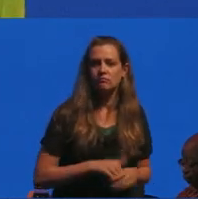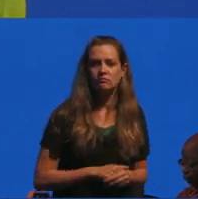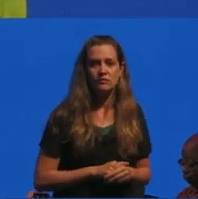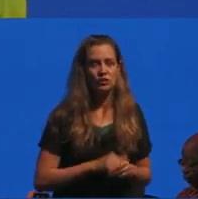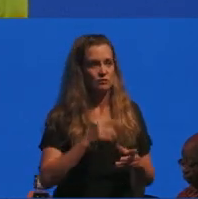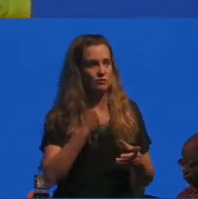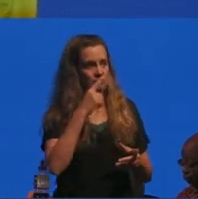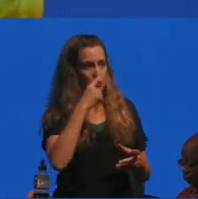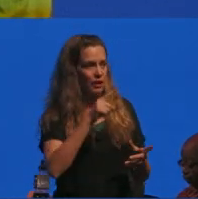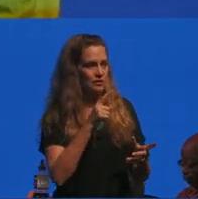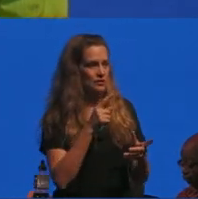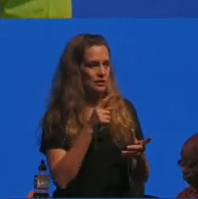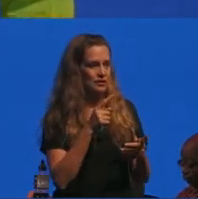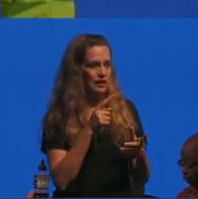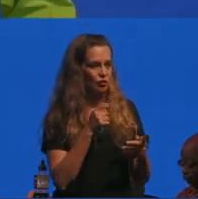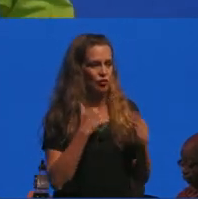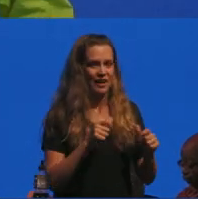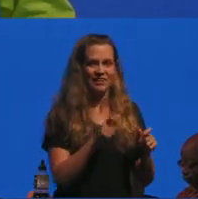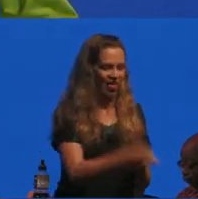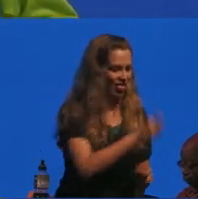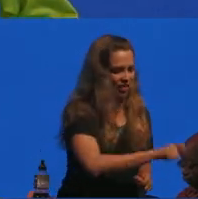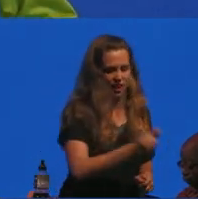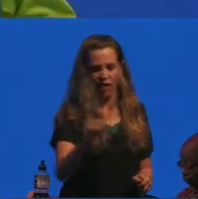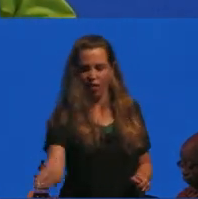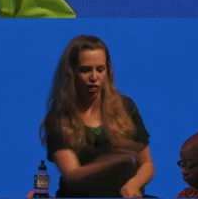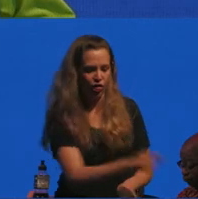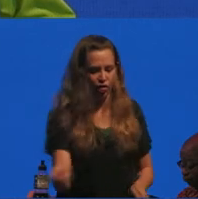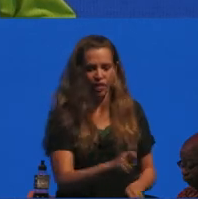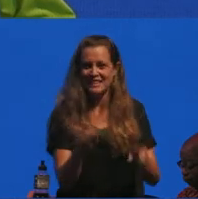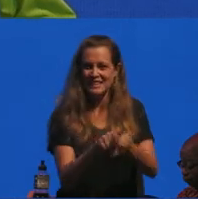mindful to try to avoid cross-contamination that's my final